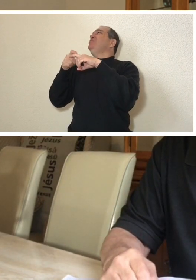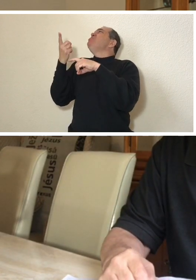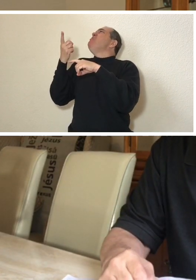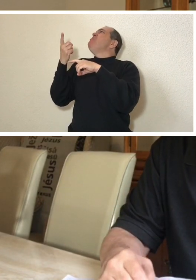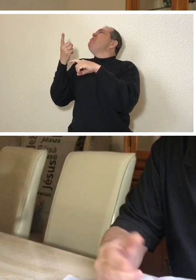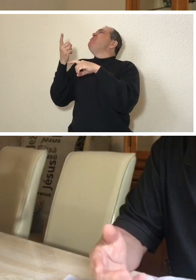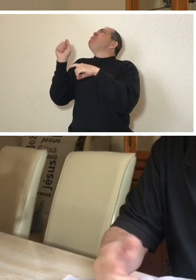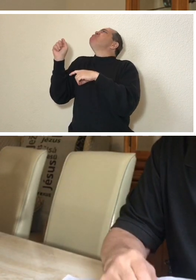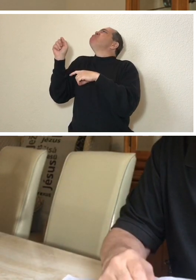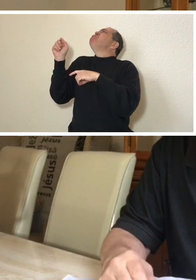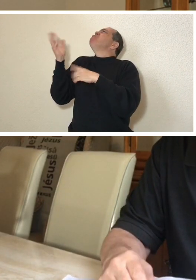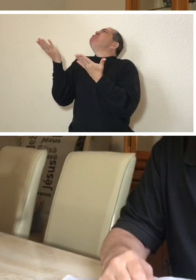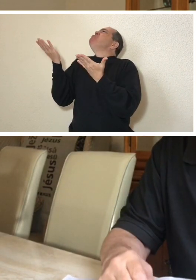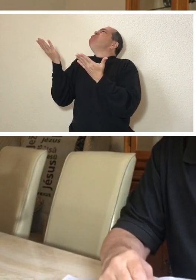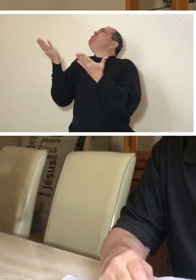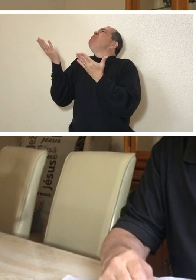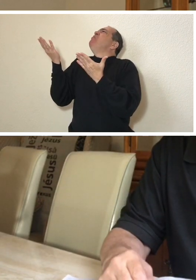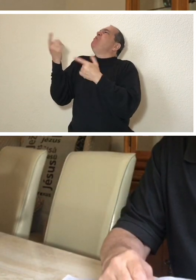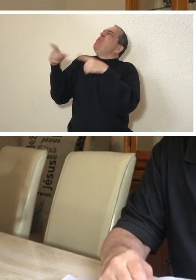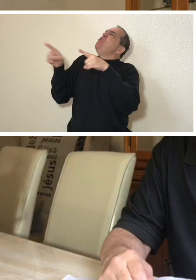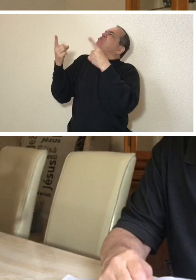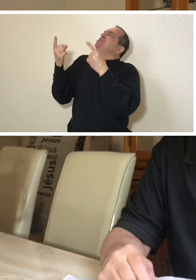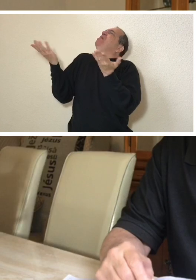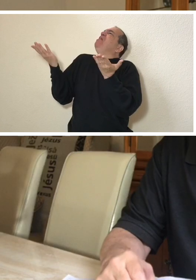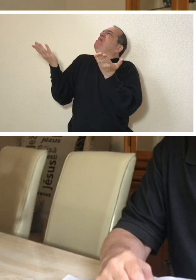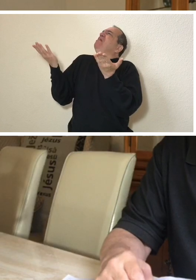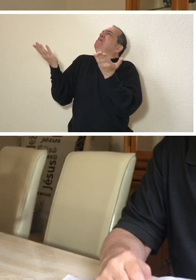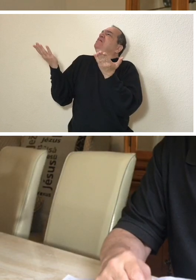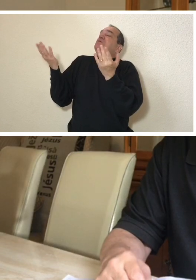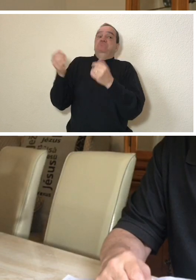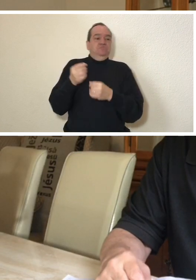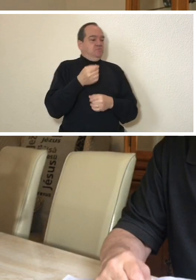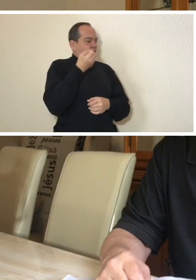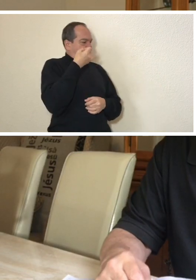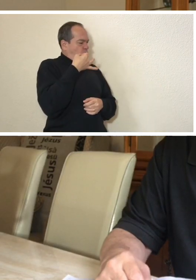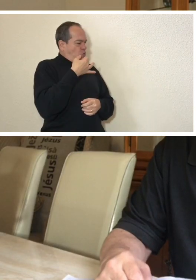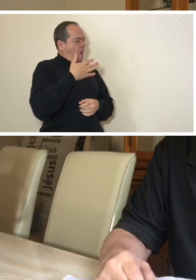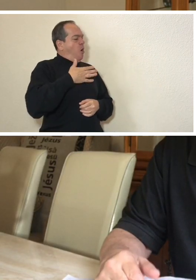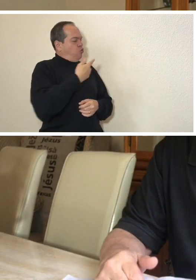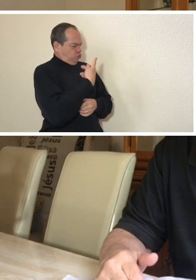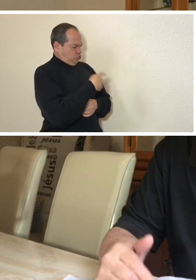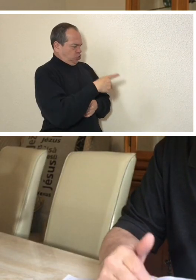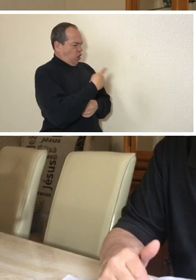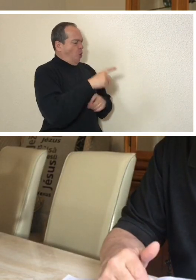what song it was And he told me that my doctor